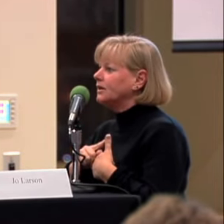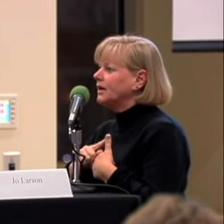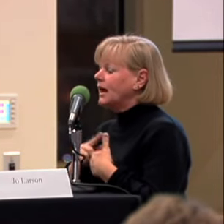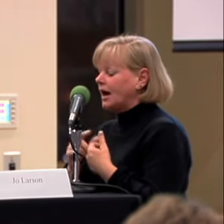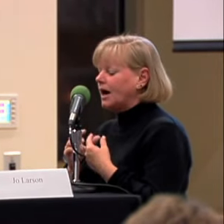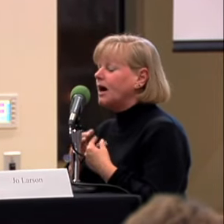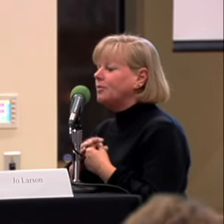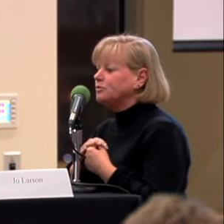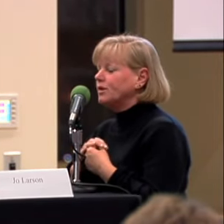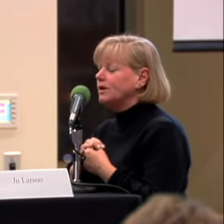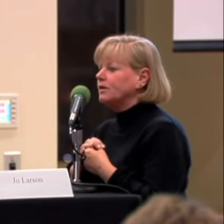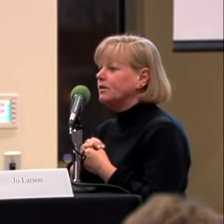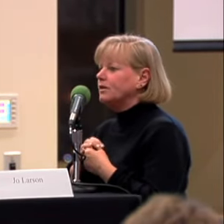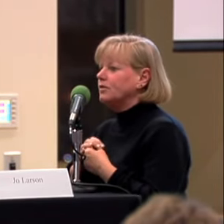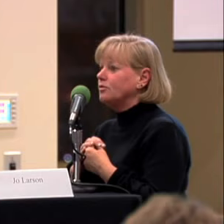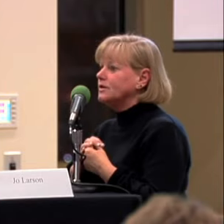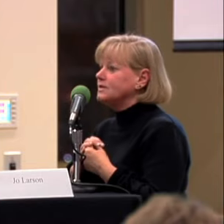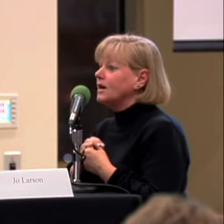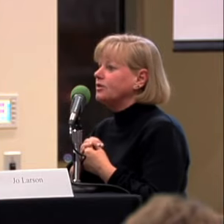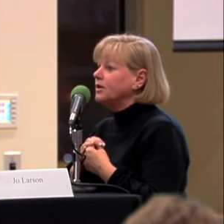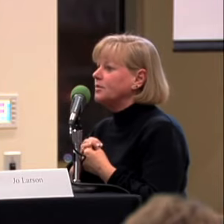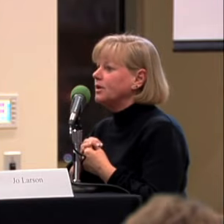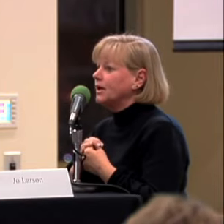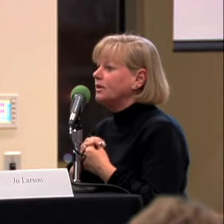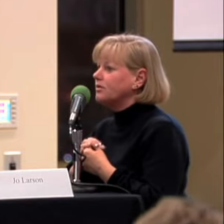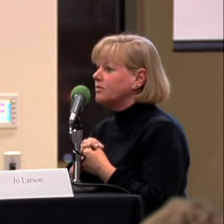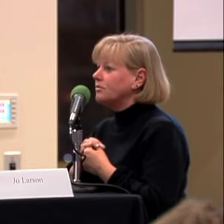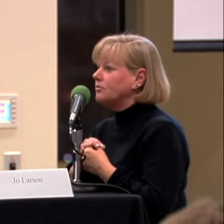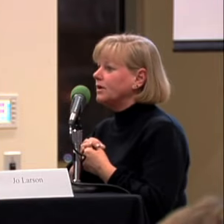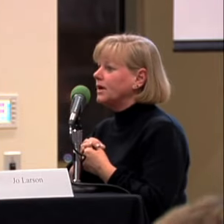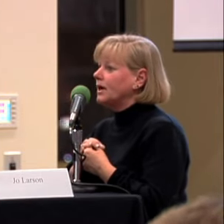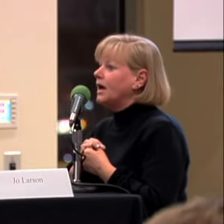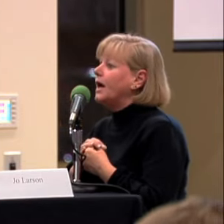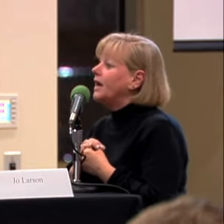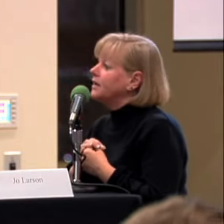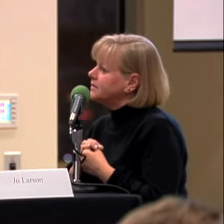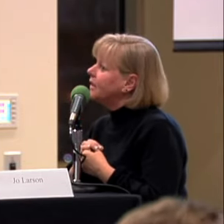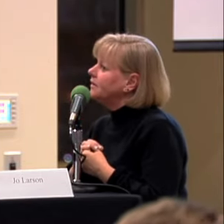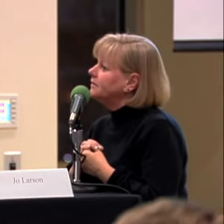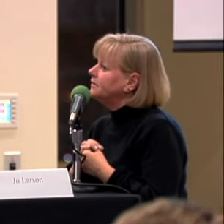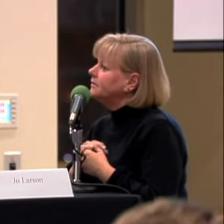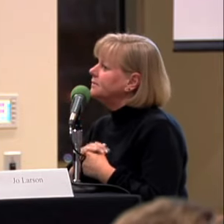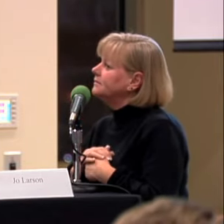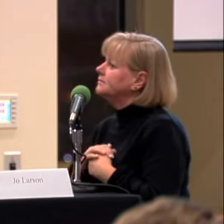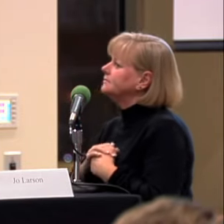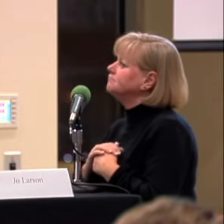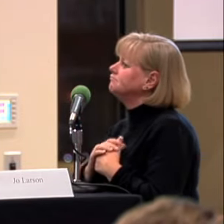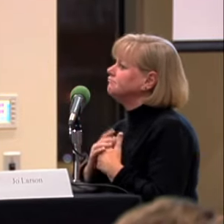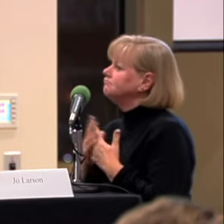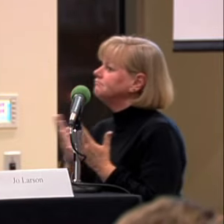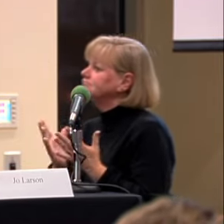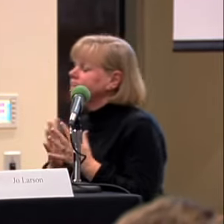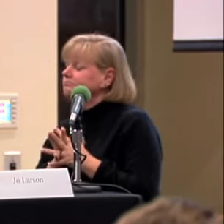BASED UPON YOUR ENABLE TO HEAR COUPLED WITH YOUR DESIRE TO